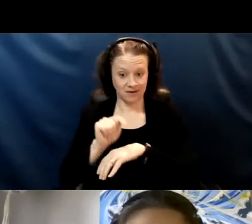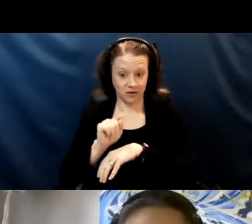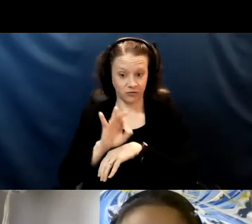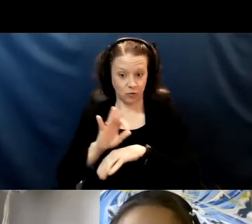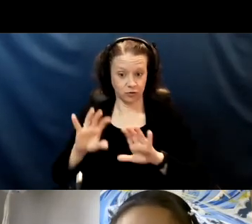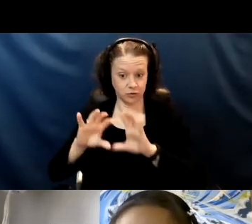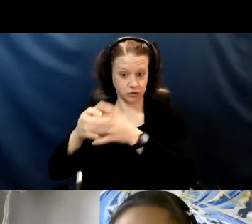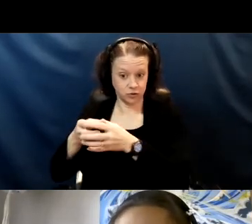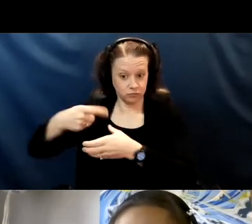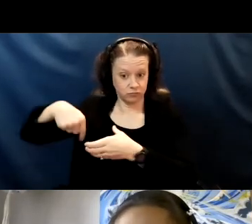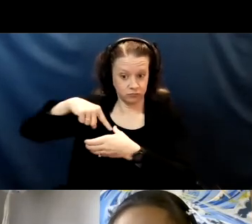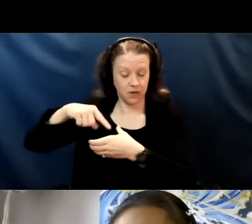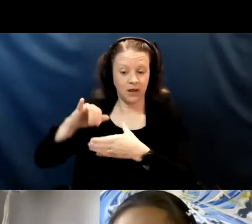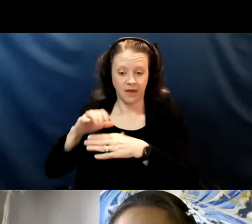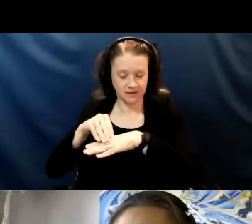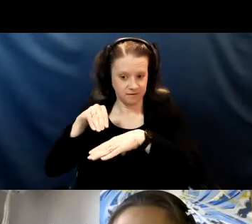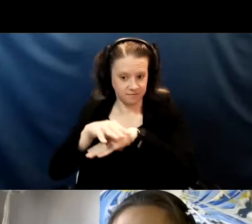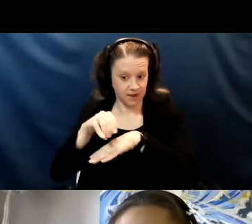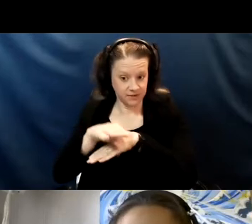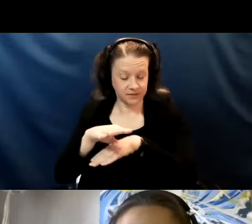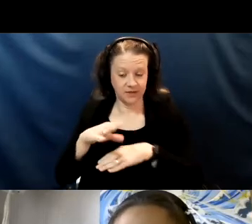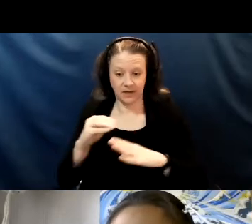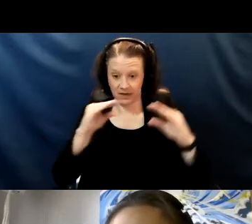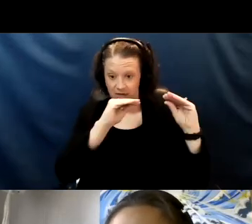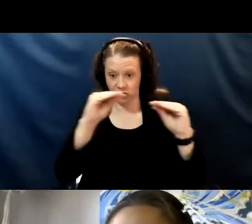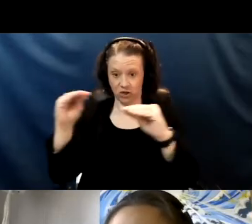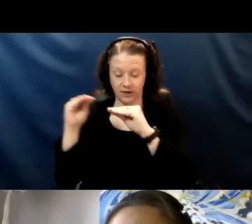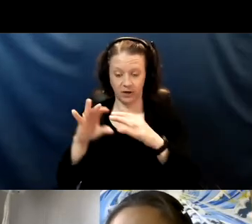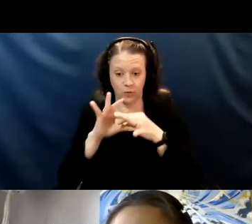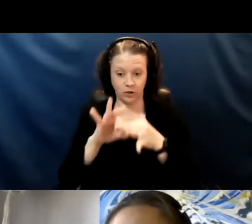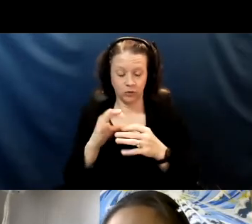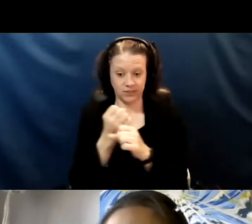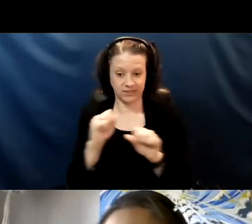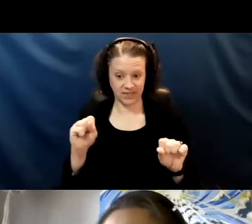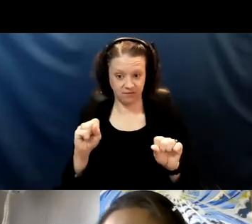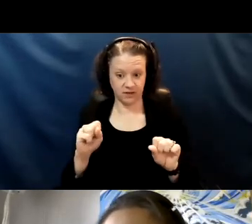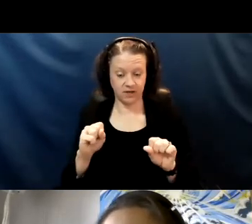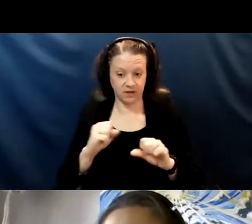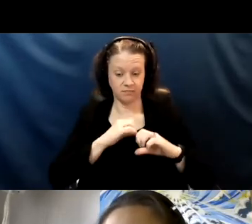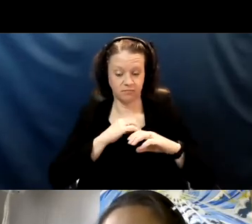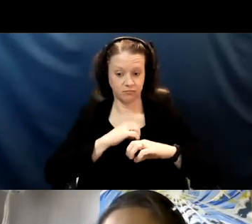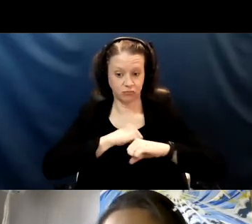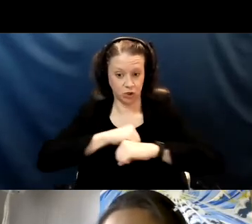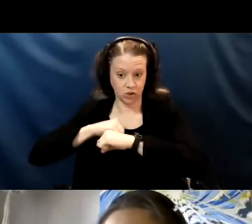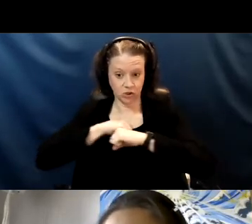advising and educating around safety measures with regards to school reopening.